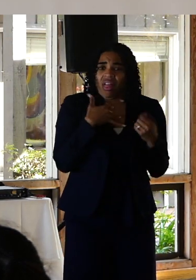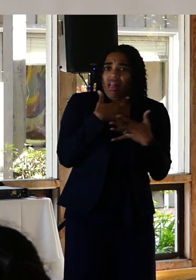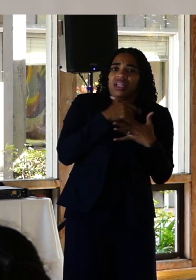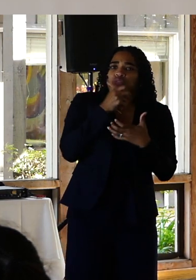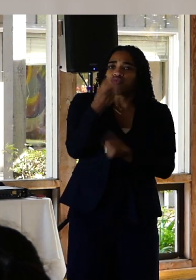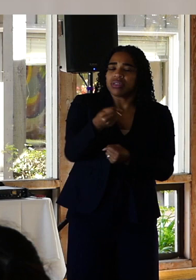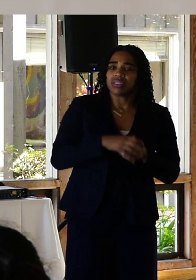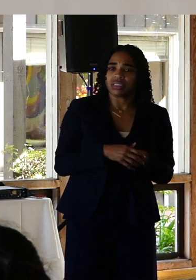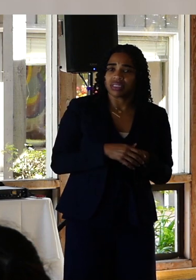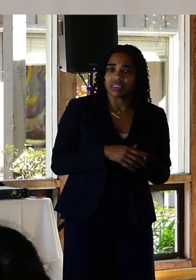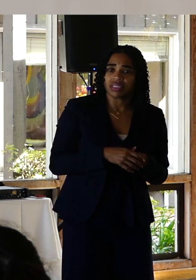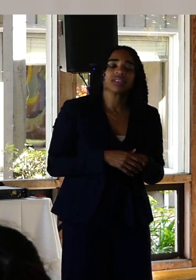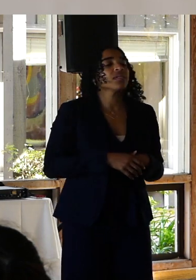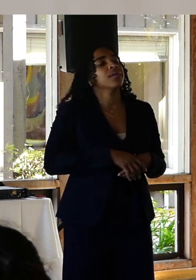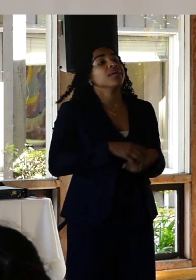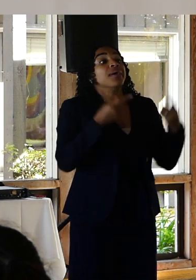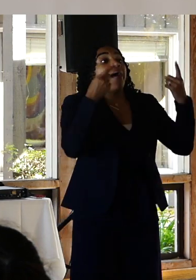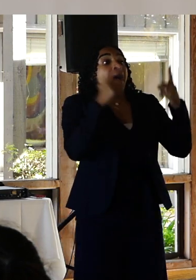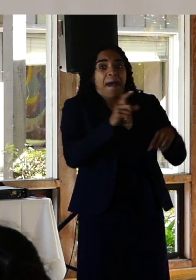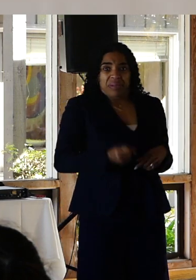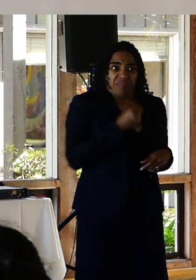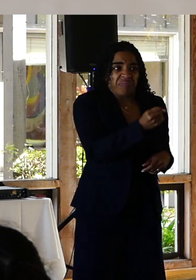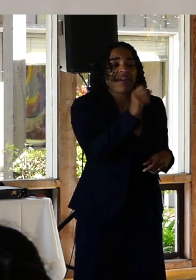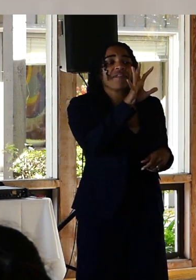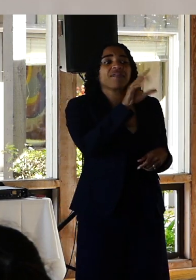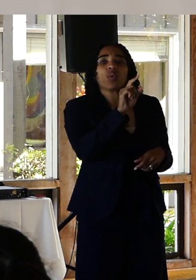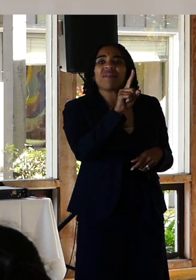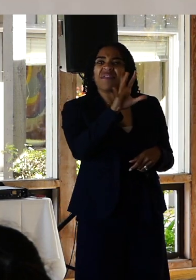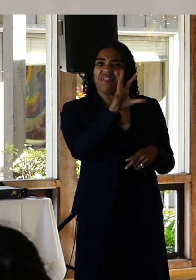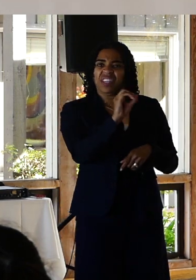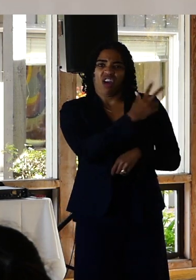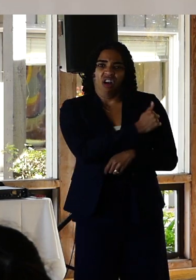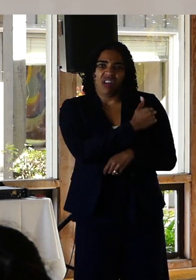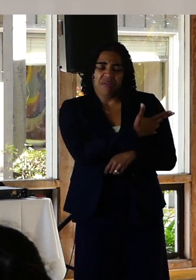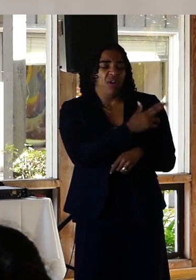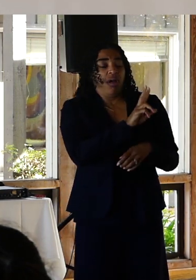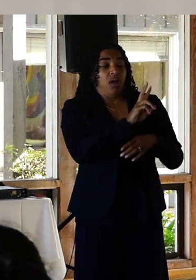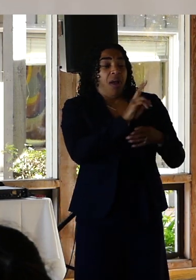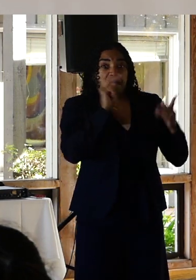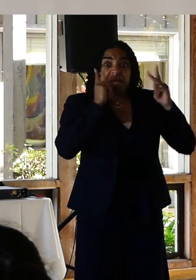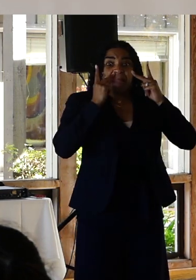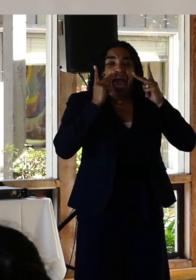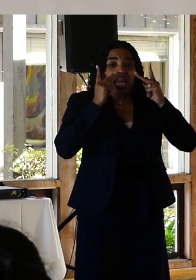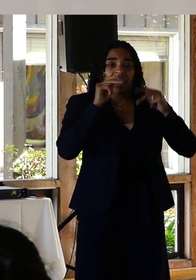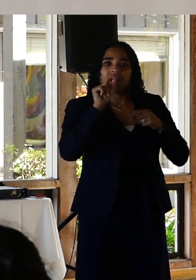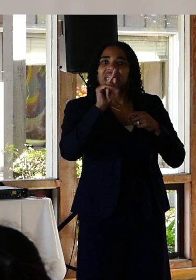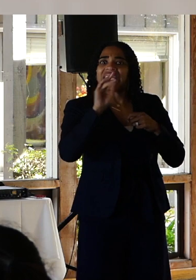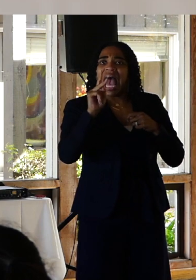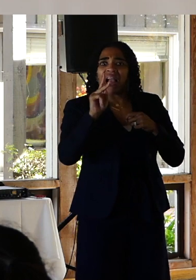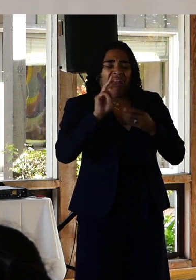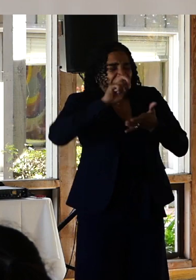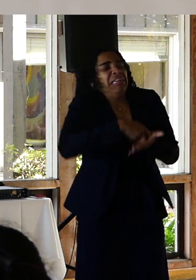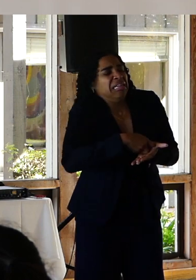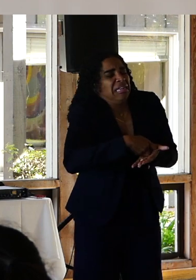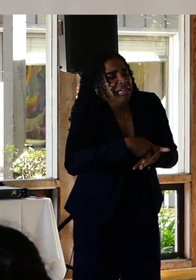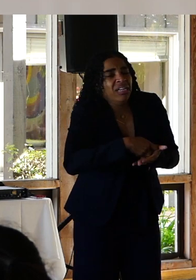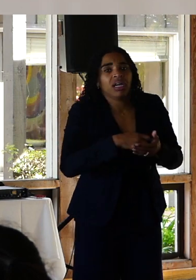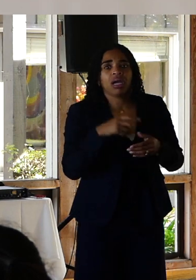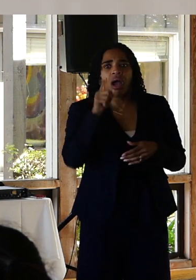I had a panic attack on the floor and oddly enough I couldn't manage to stand up after it so I was considered non-compliant and chemically restrained